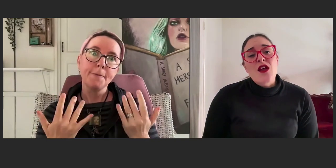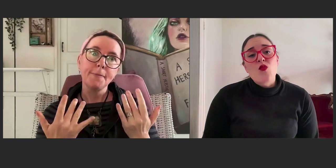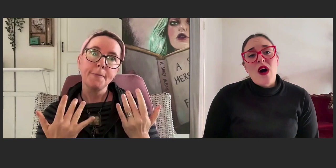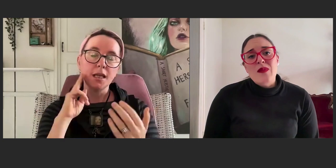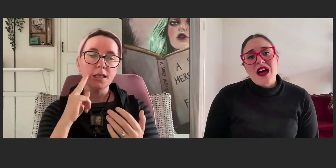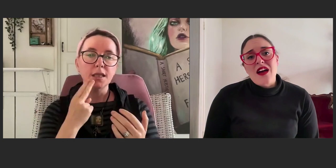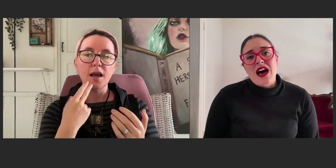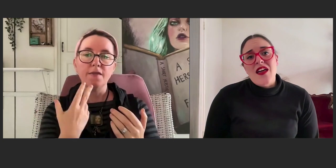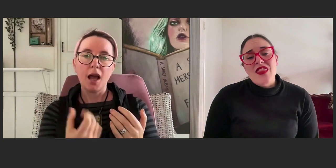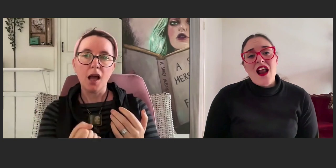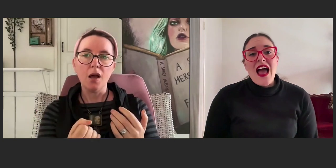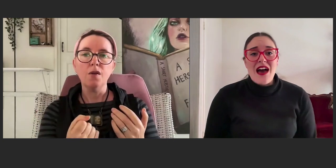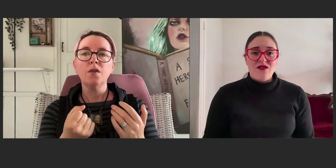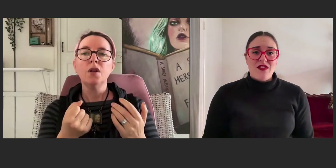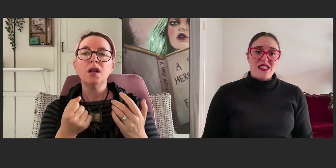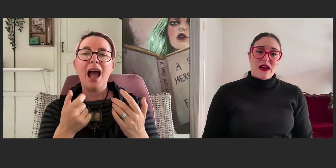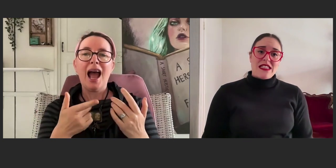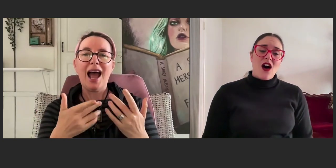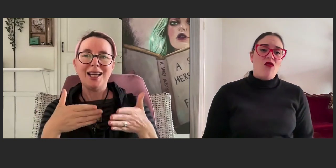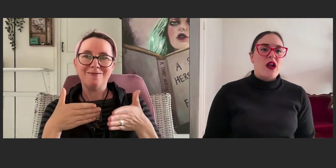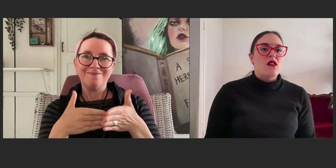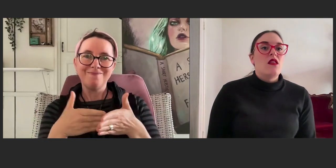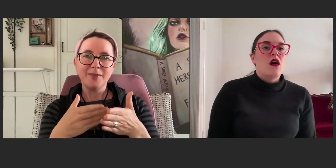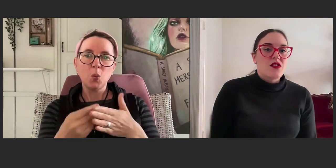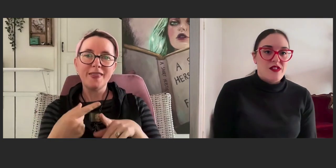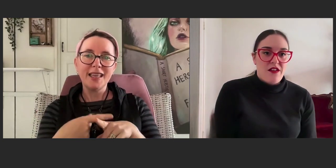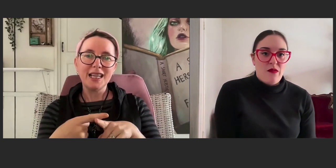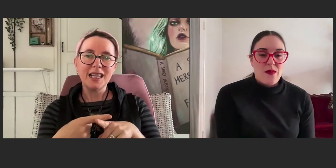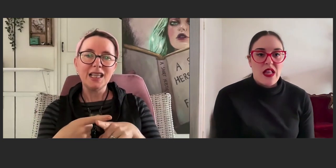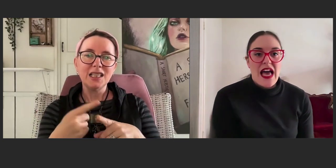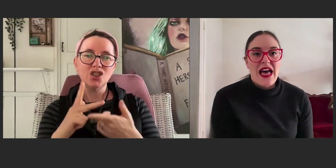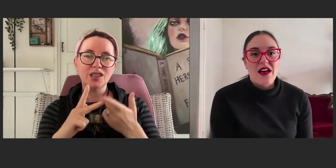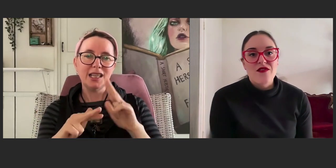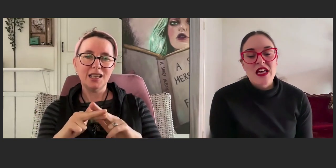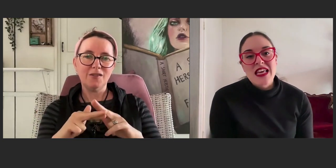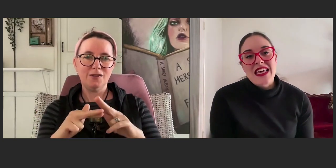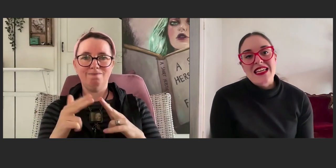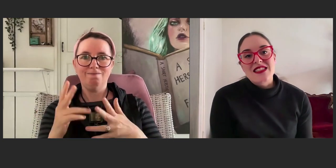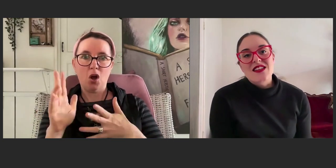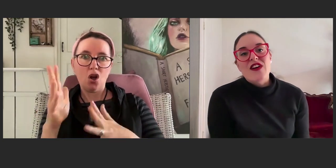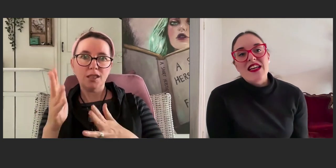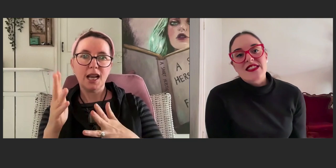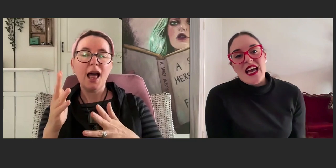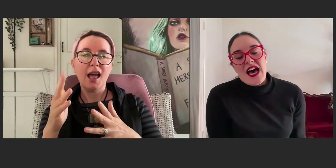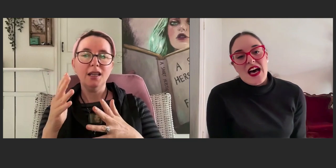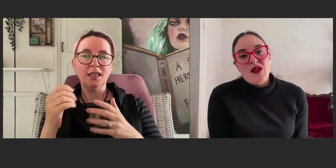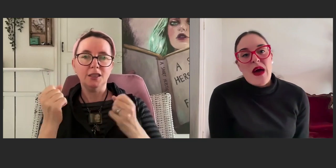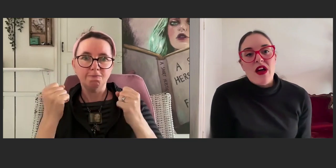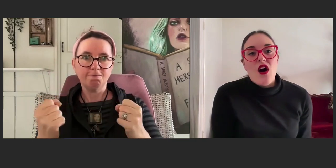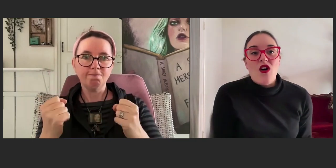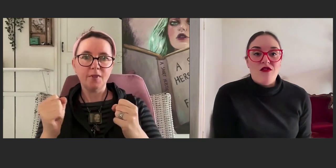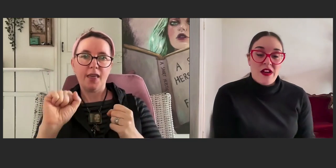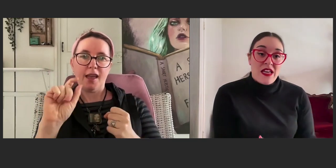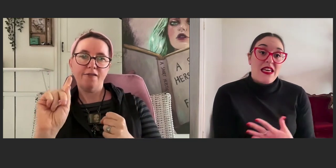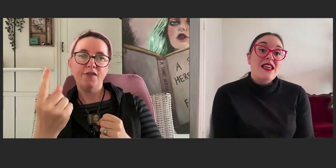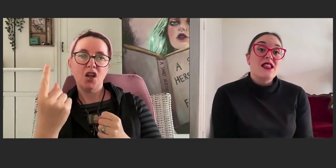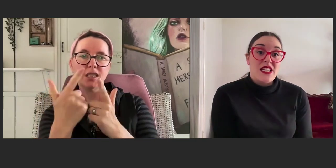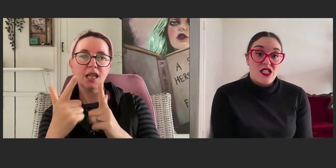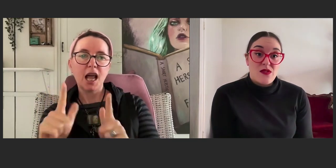And one barrier that I haven't faced myself, but a lot of deaf people have is facing the barrier of English,